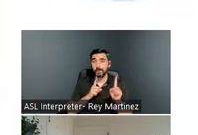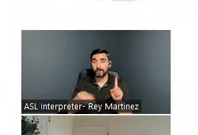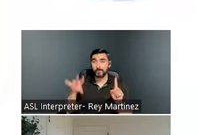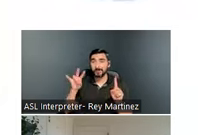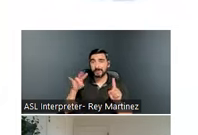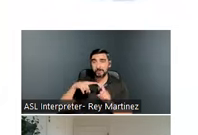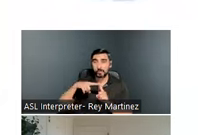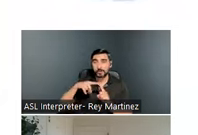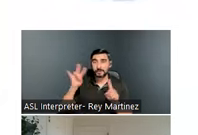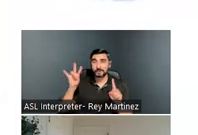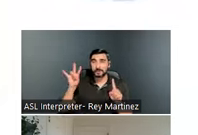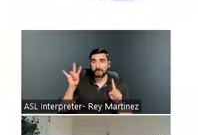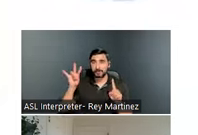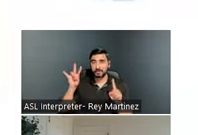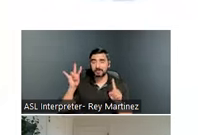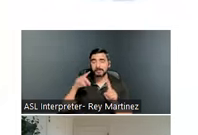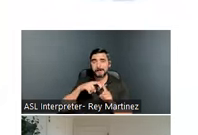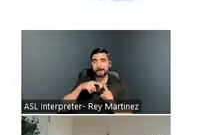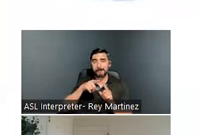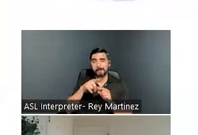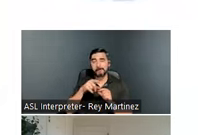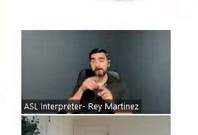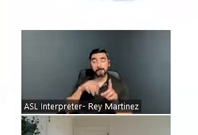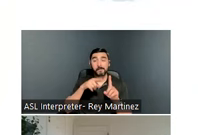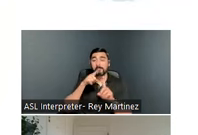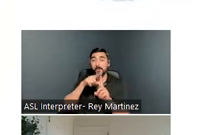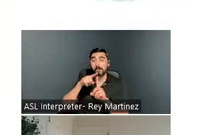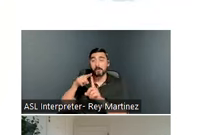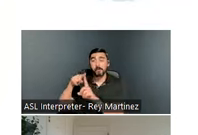And really the points focus on a lot of other intersections that we might see with